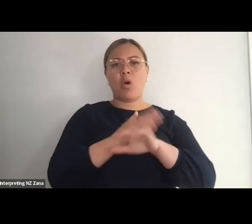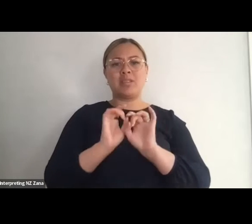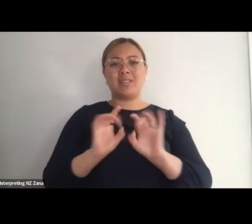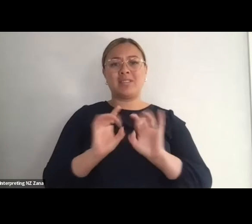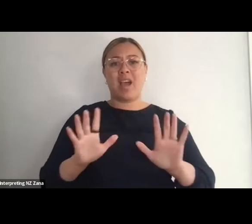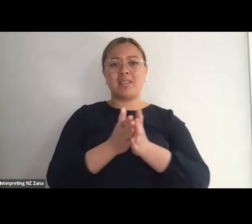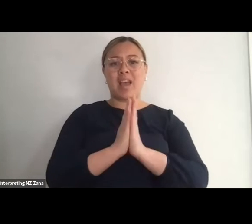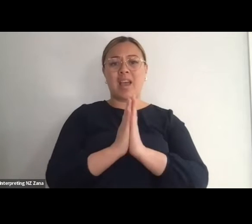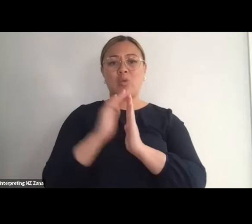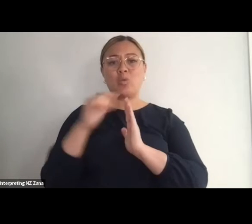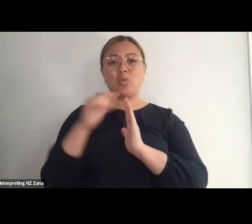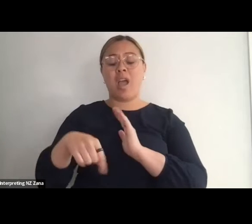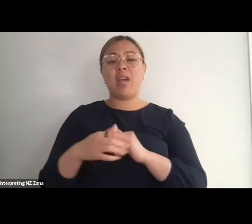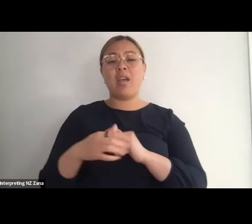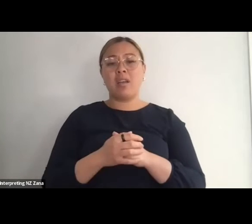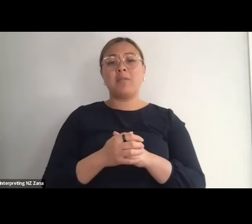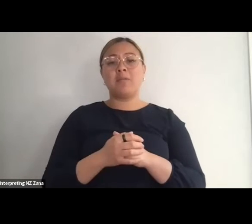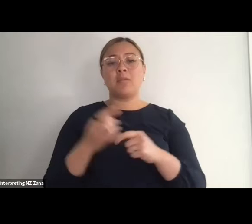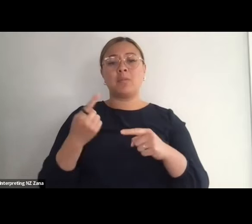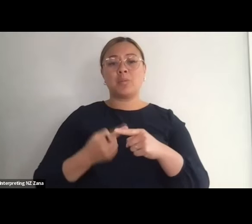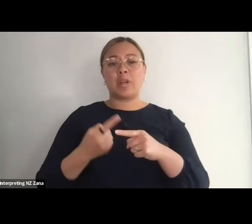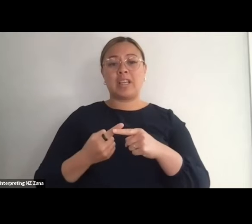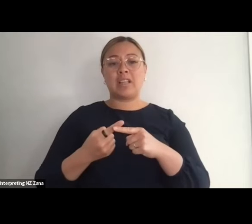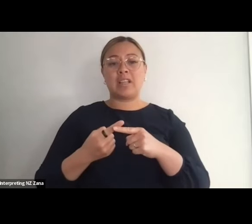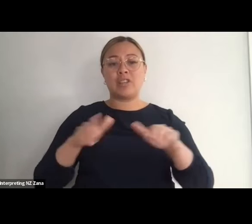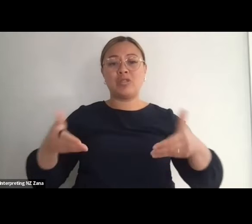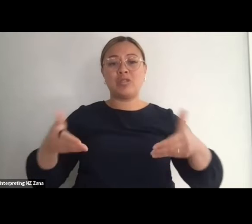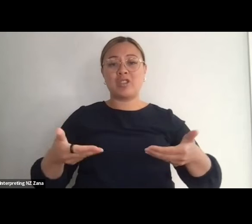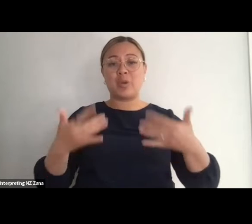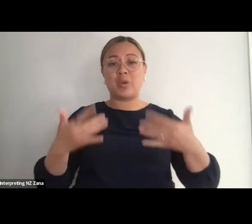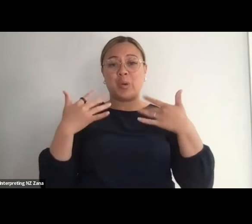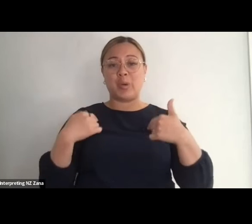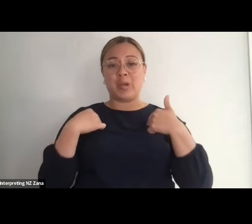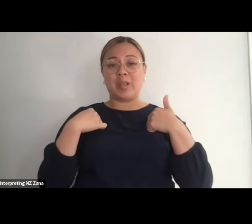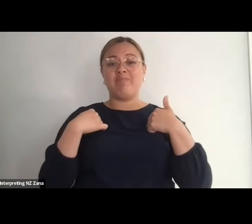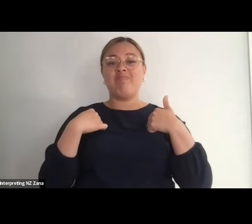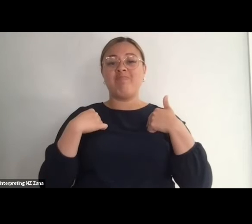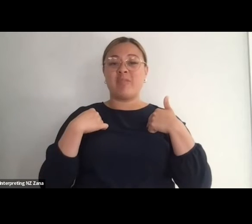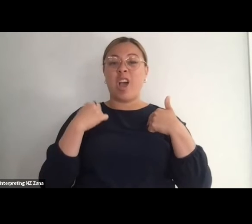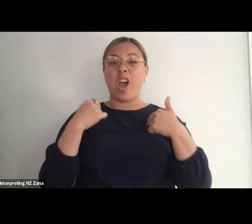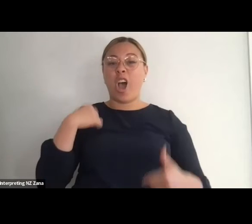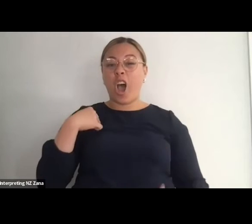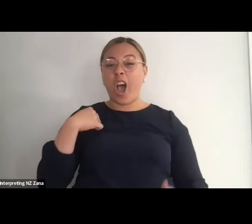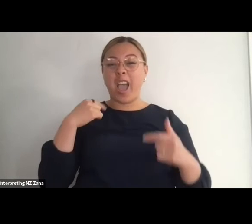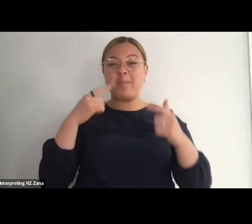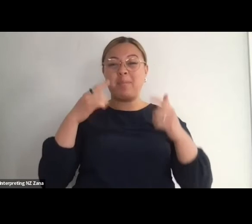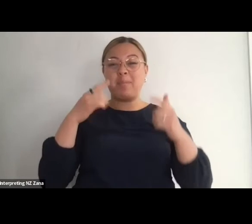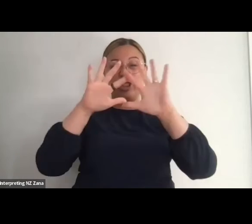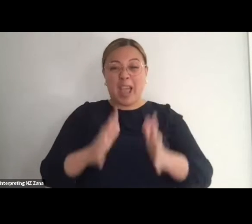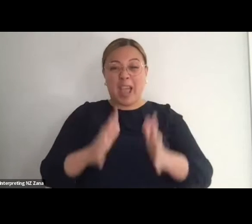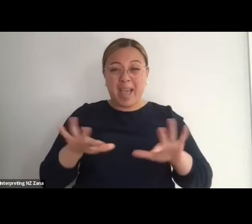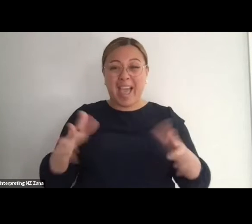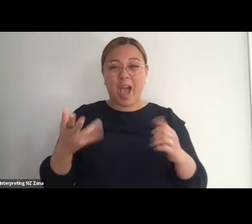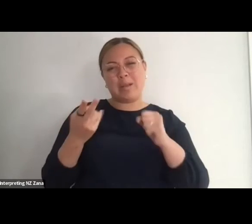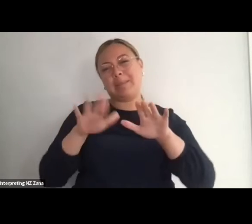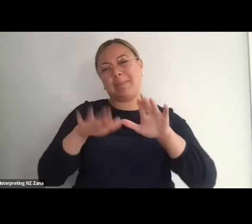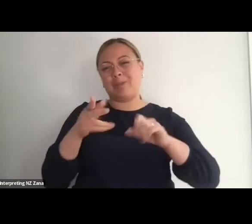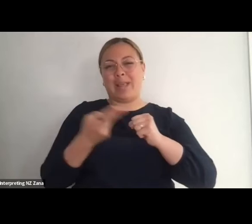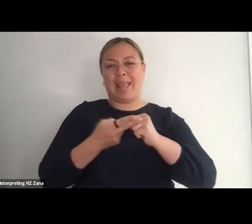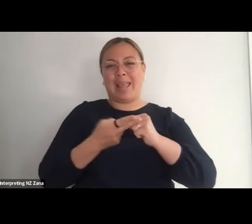today, a quick introduction. I am an egg-shaped six-foot-two white Euro male who presents as